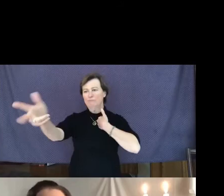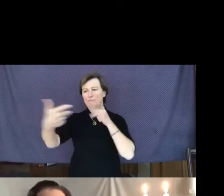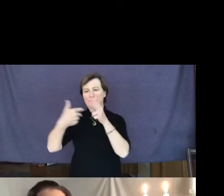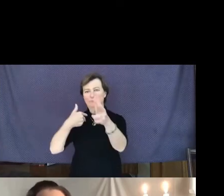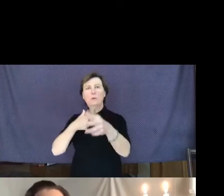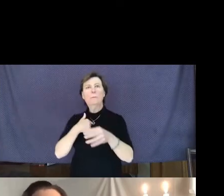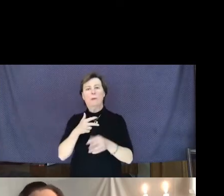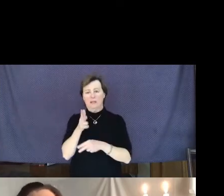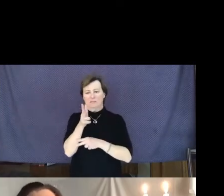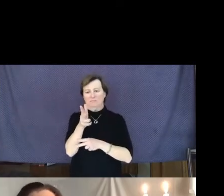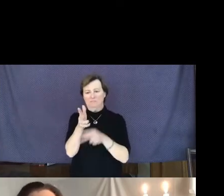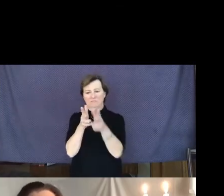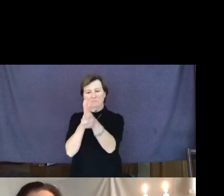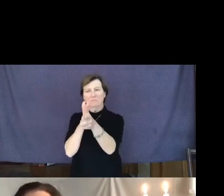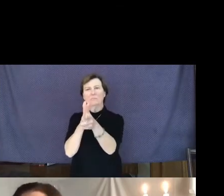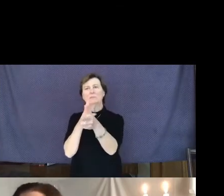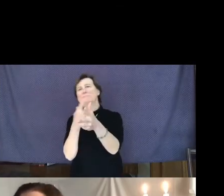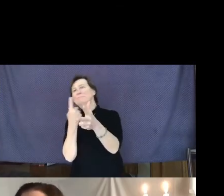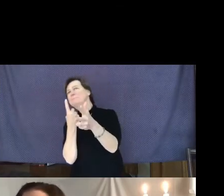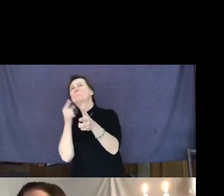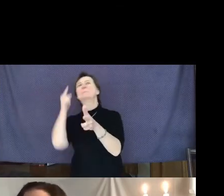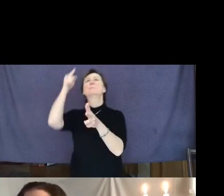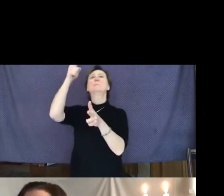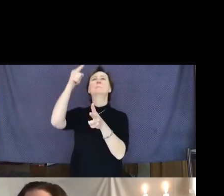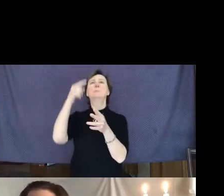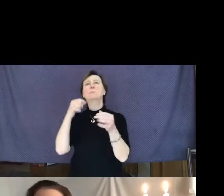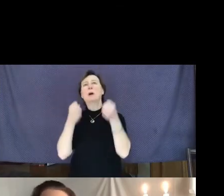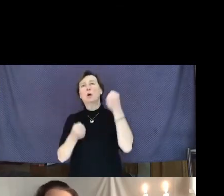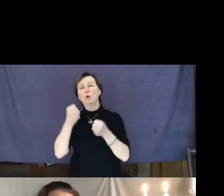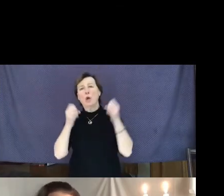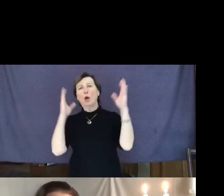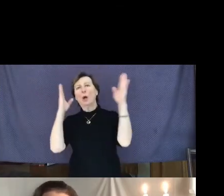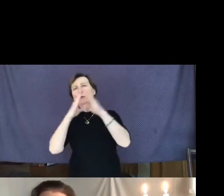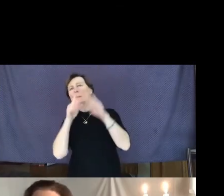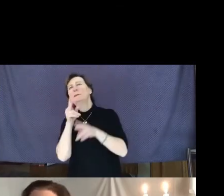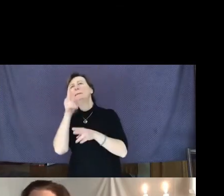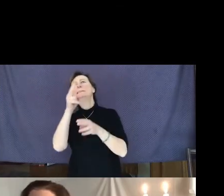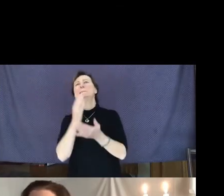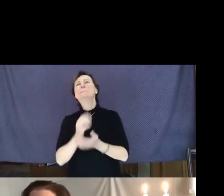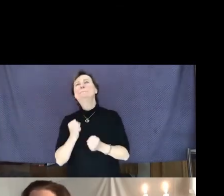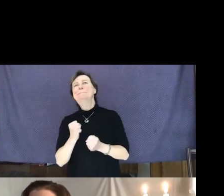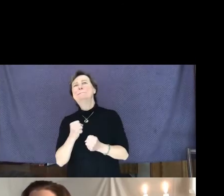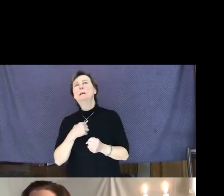someone was having car trouble so i got over into the next lane where I